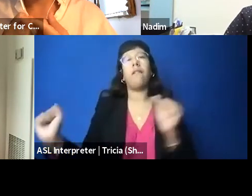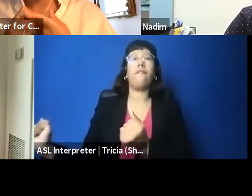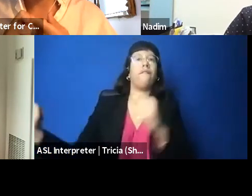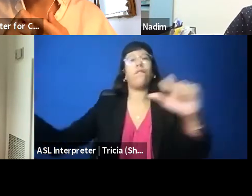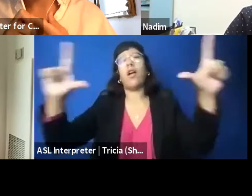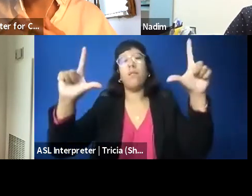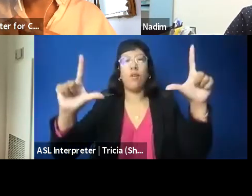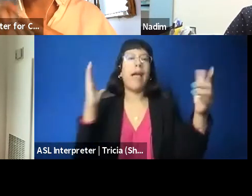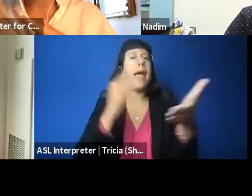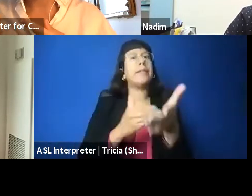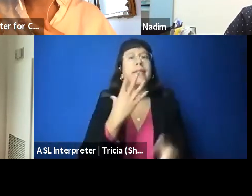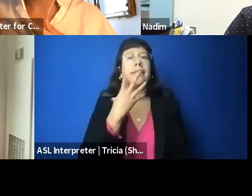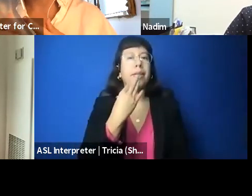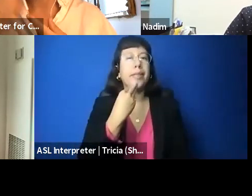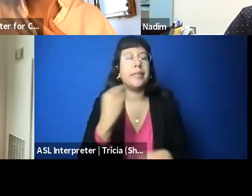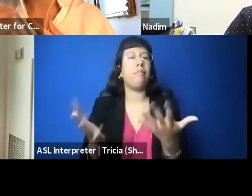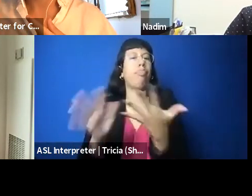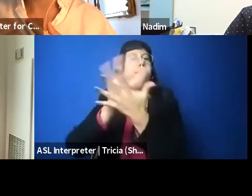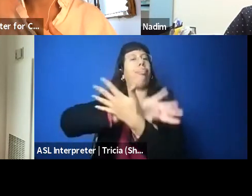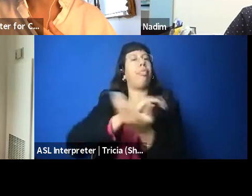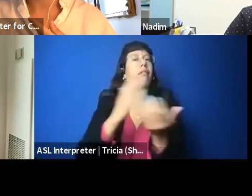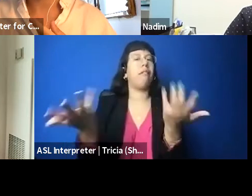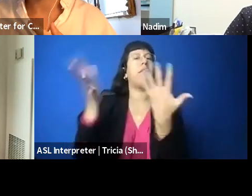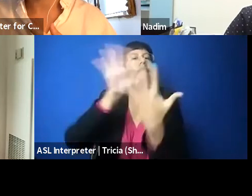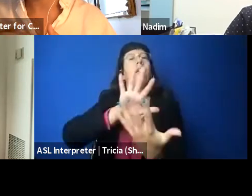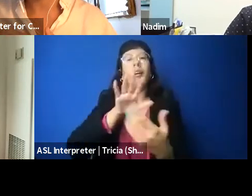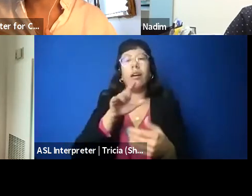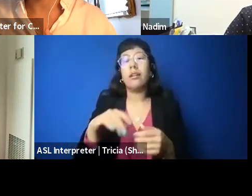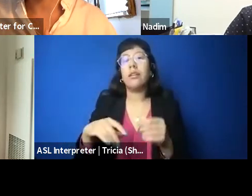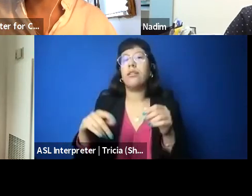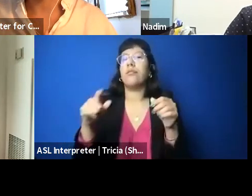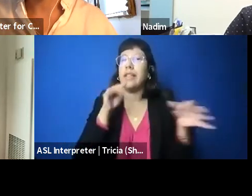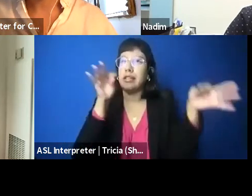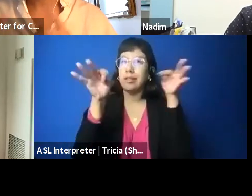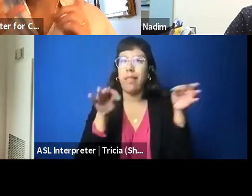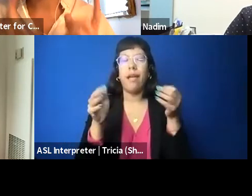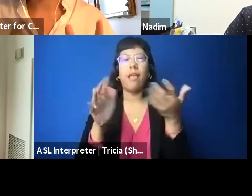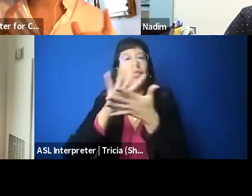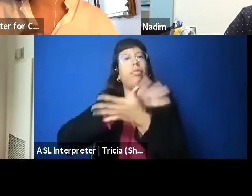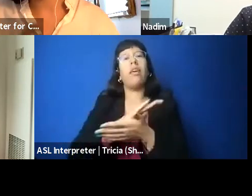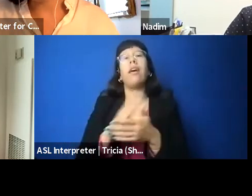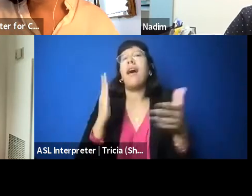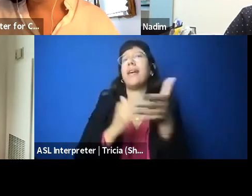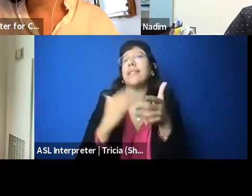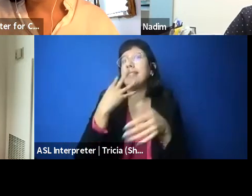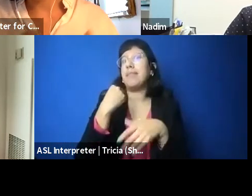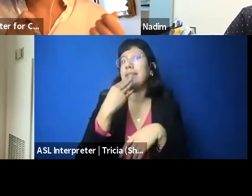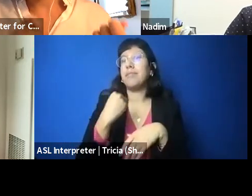particularly the pushing of particular definitions of antisemitism that equate any criticism of Israel